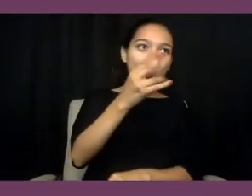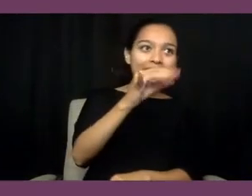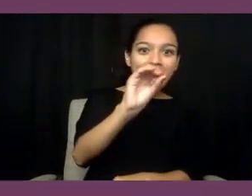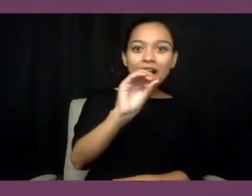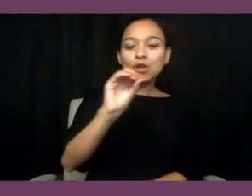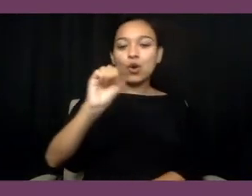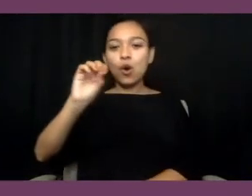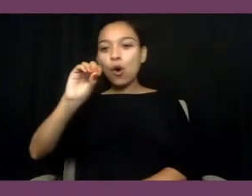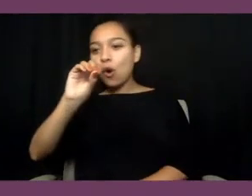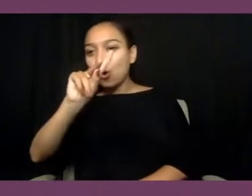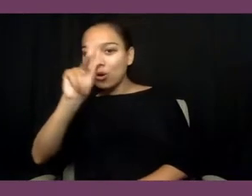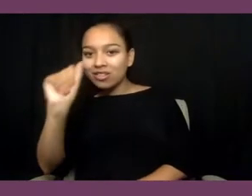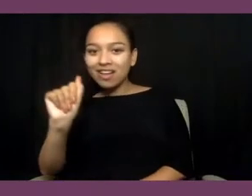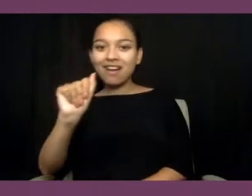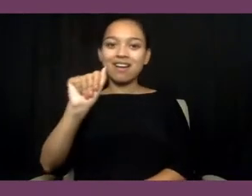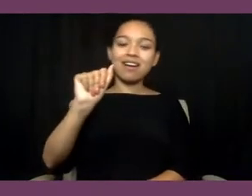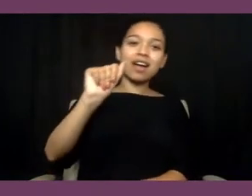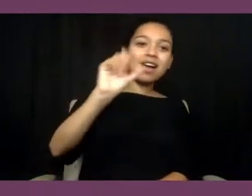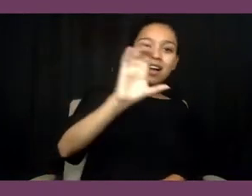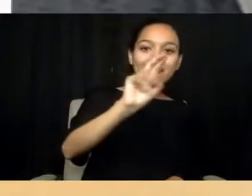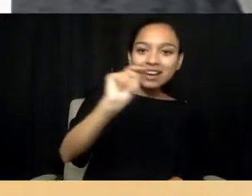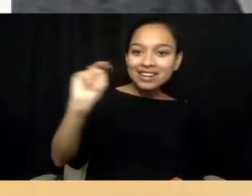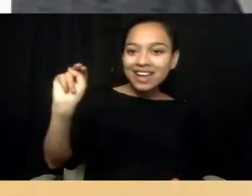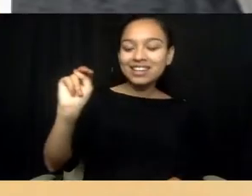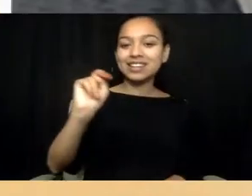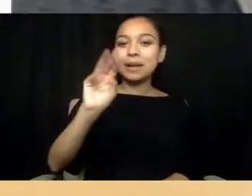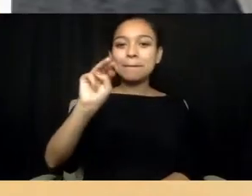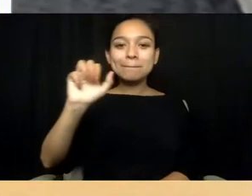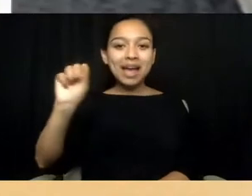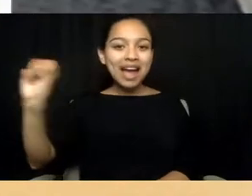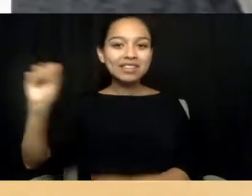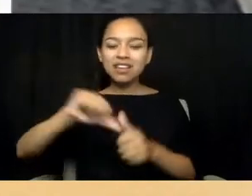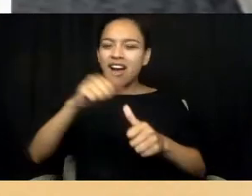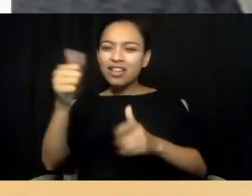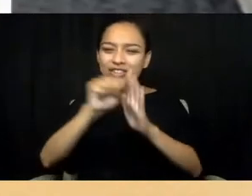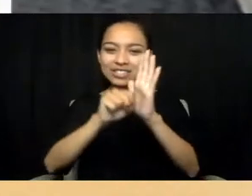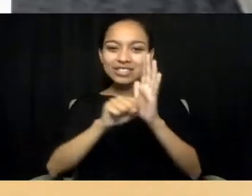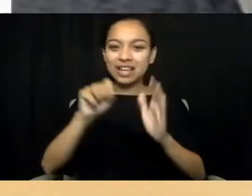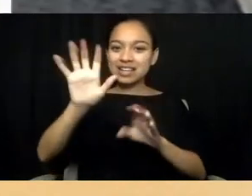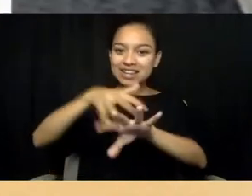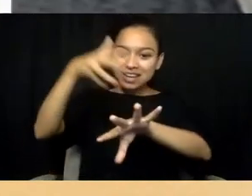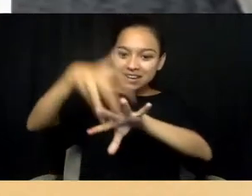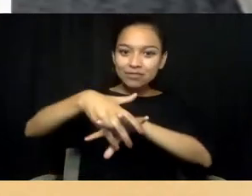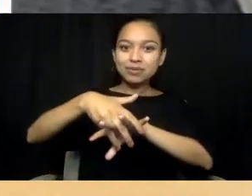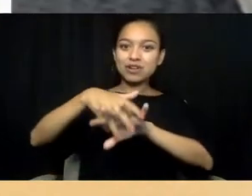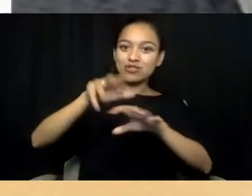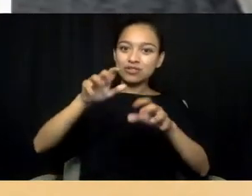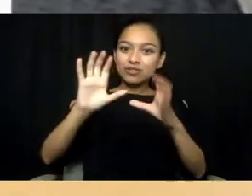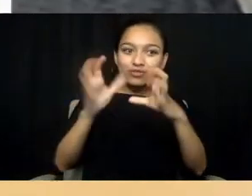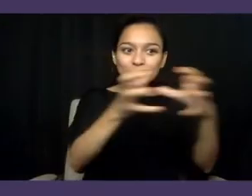Connecticut, Massachusetts, and other states, the Native American tribes, the people who were here before us , long before us,